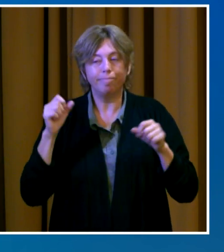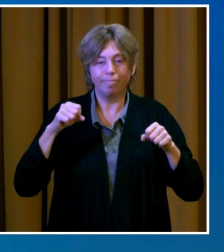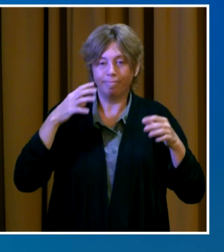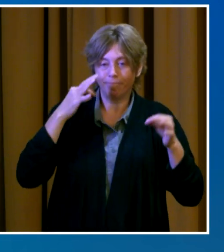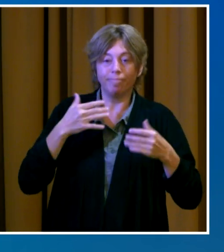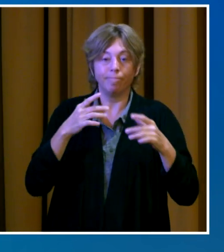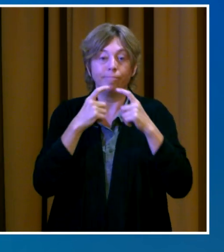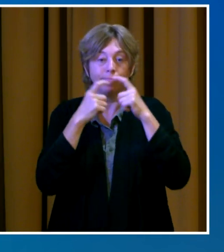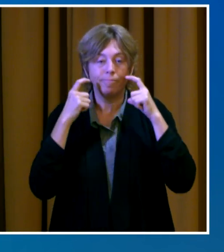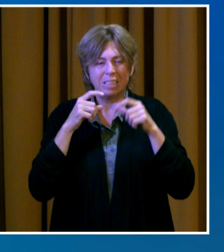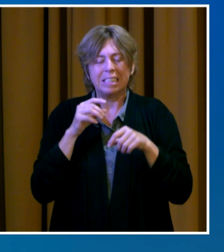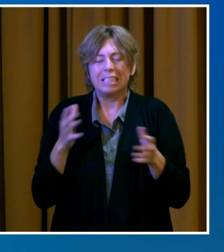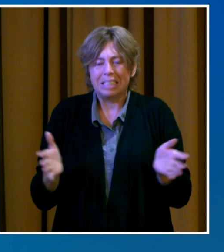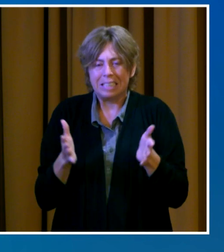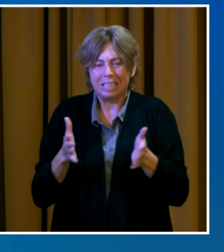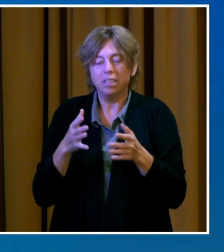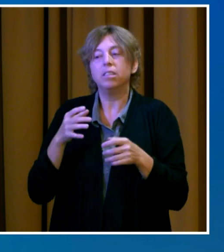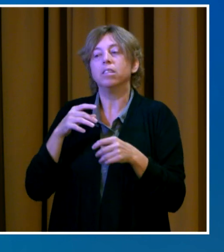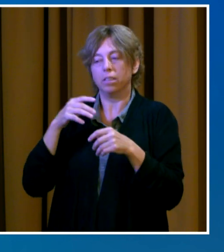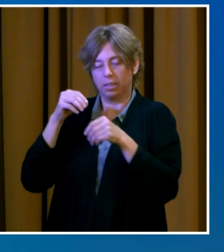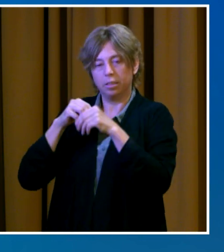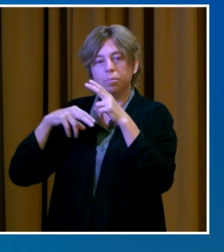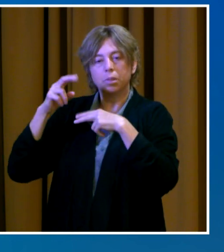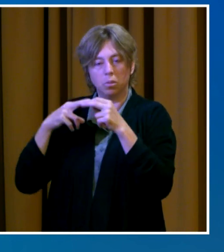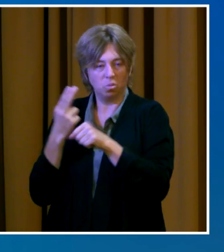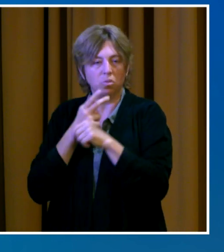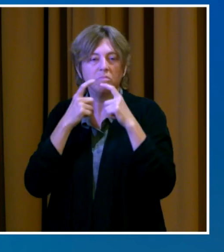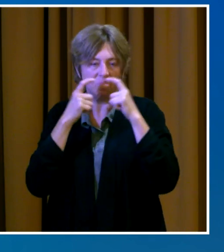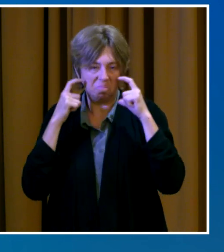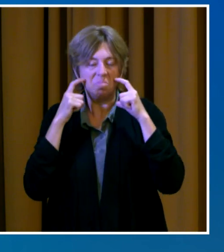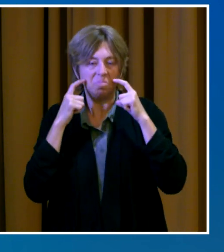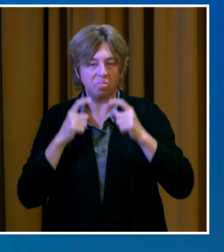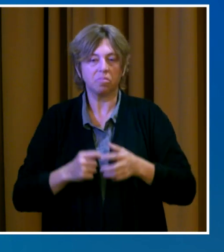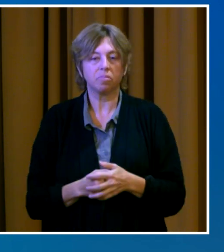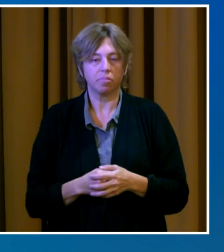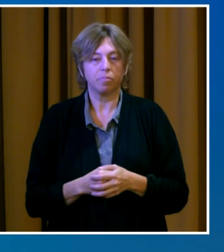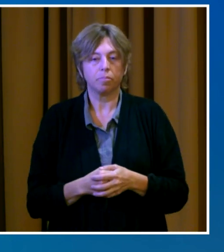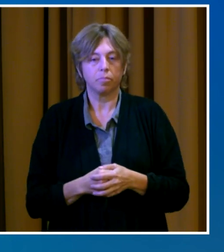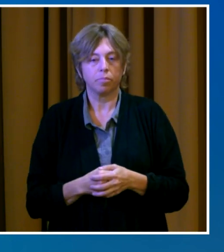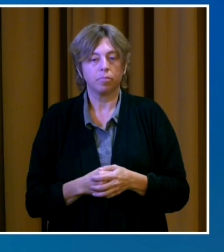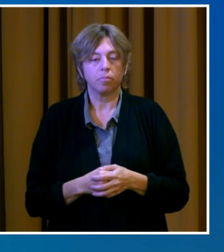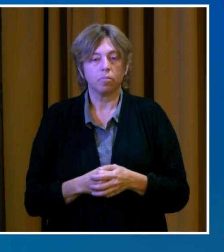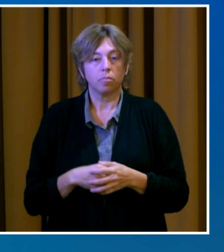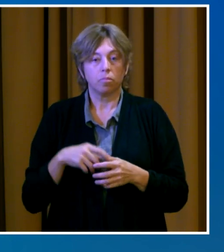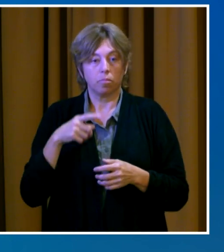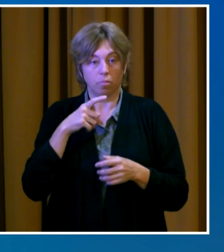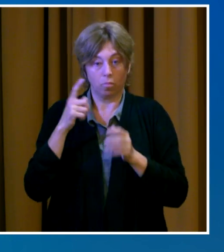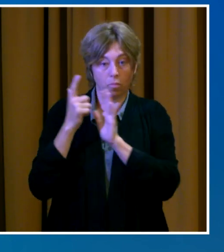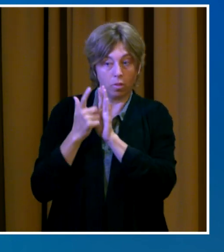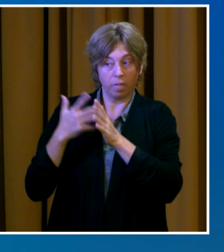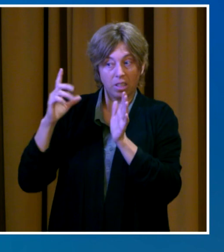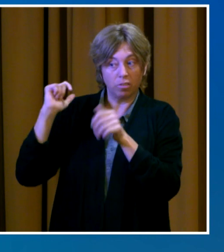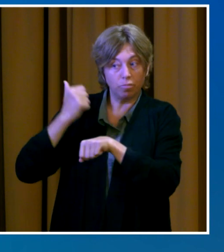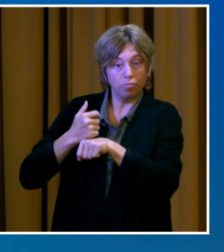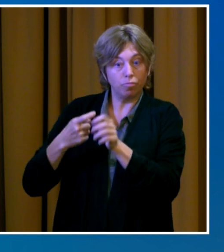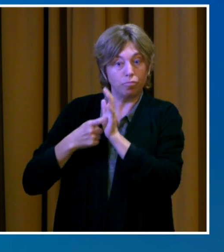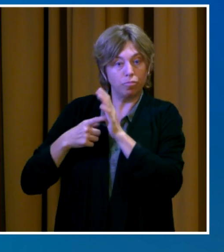While the mass guidance is a recommendation and not a requirement for those who are fully vaccinated, please